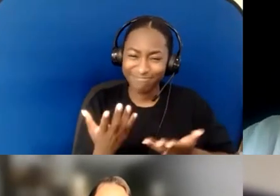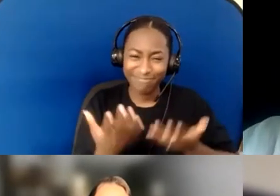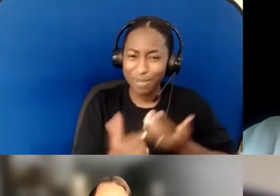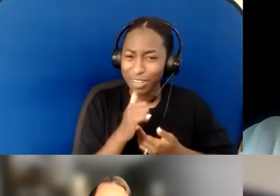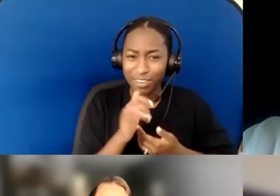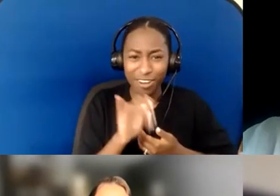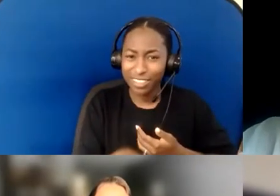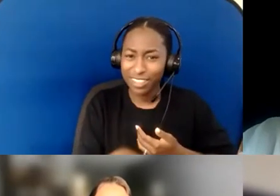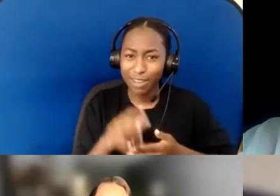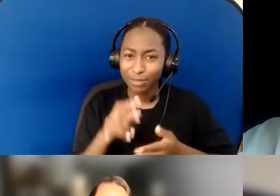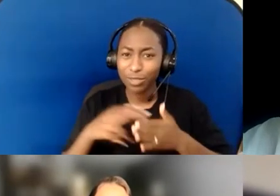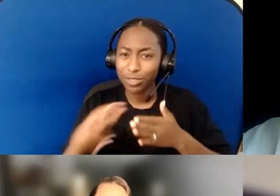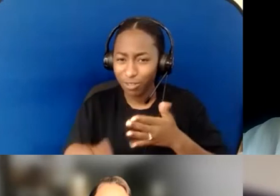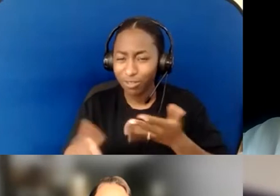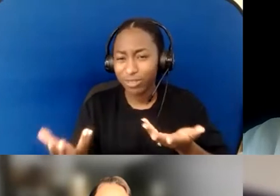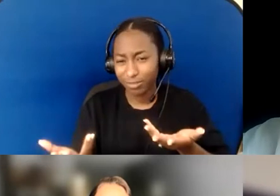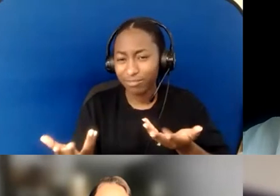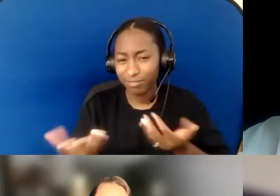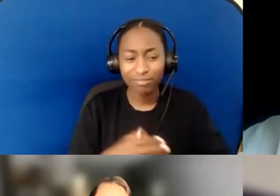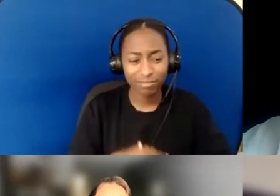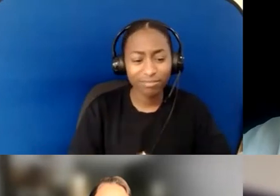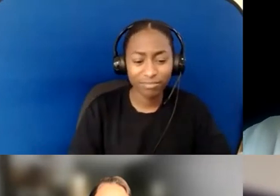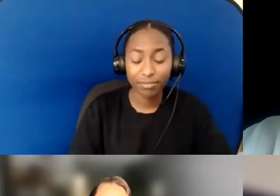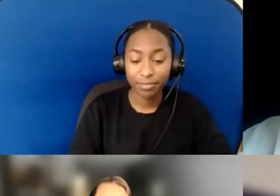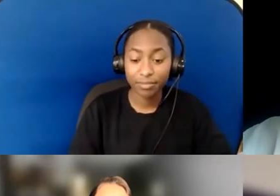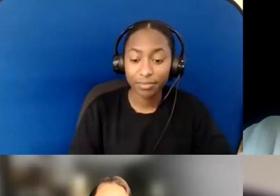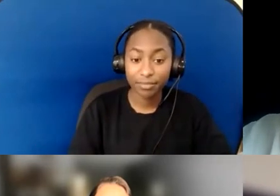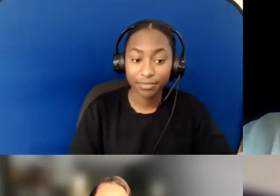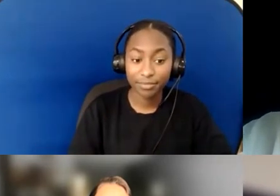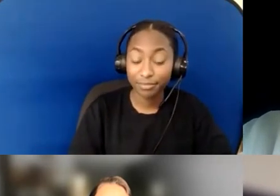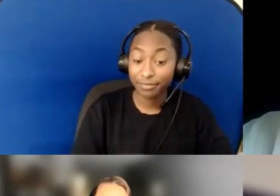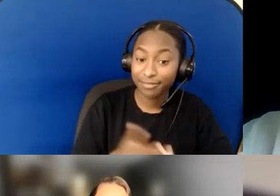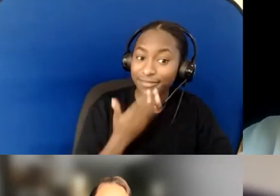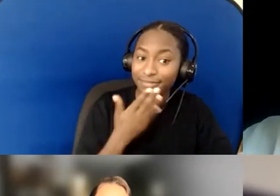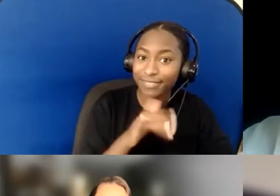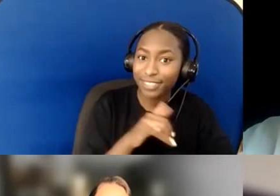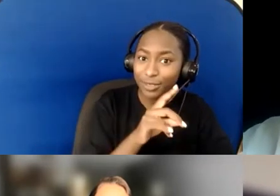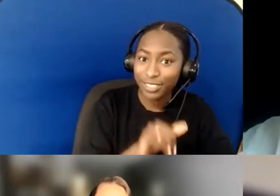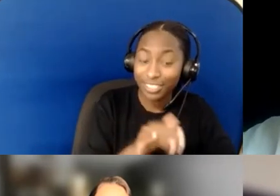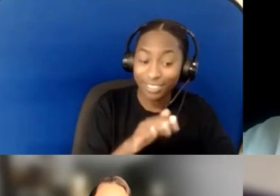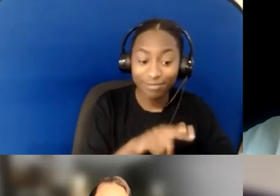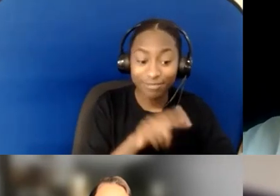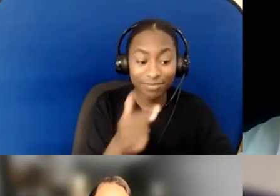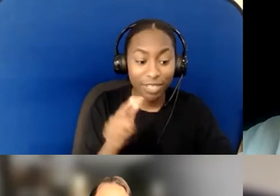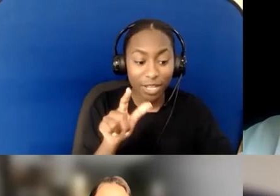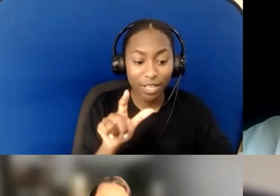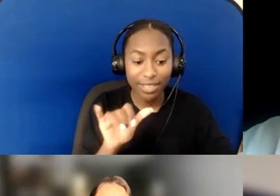I love that. Thank you so much, Judy. Lynn, you unmuted; you're ready to go! Thank you. Yeah. Well, that reminds me